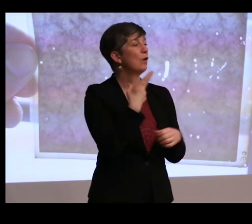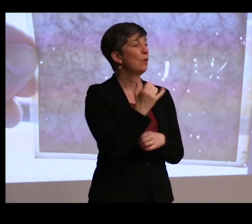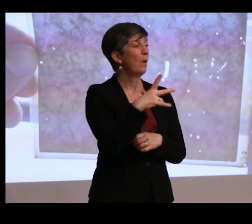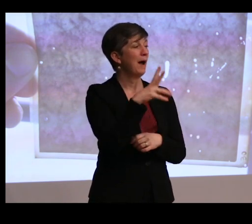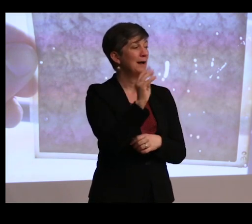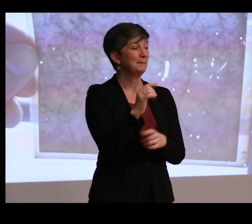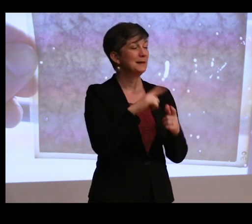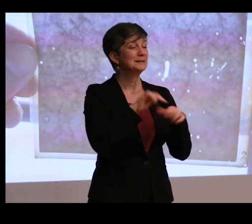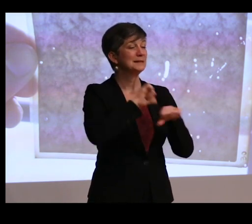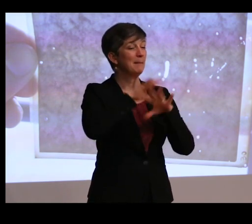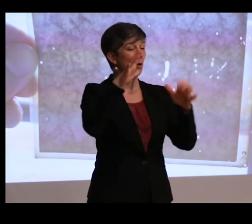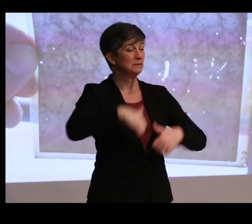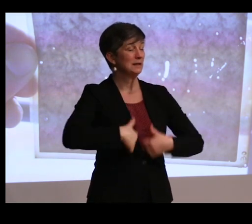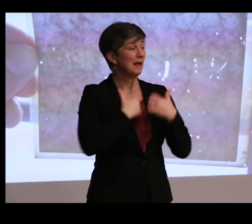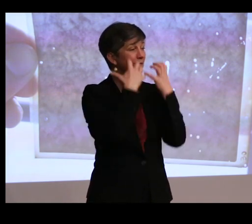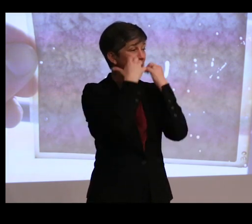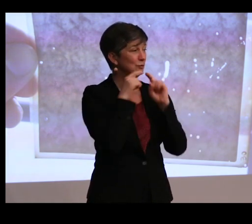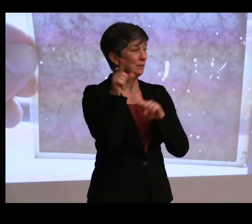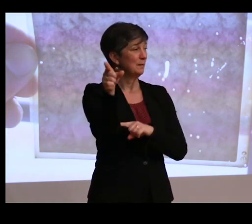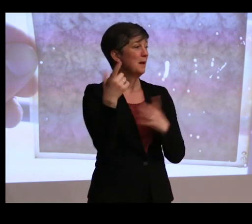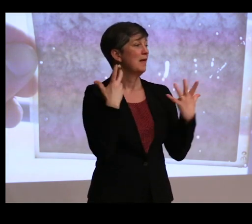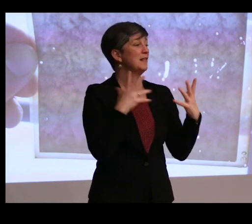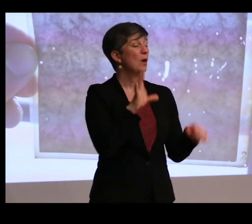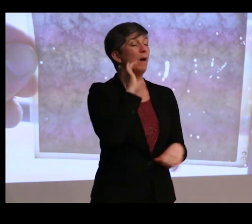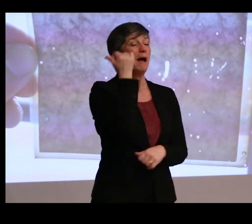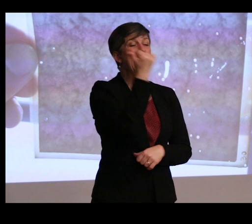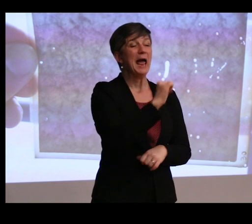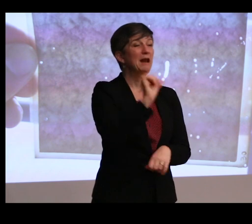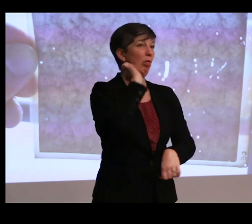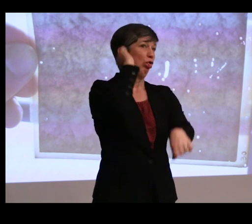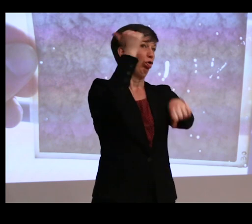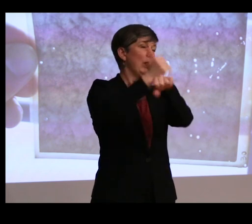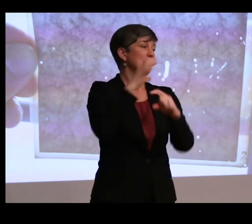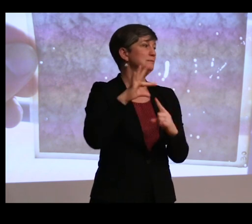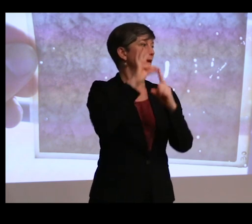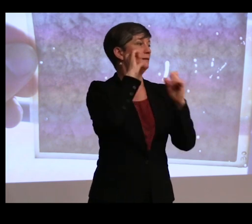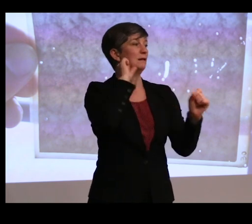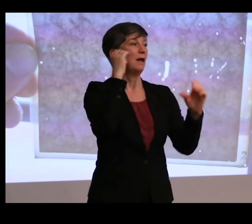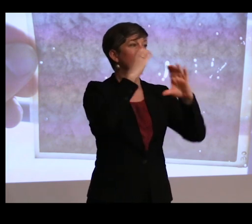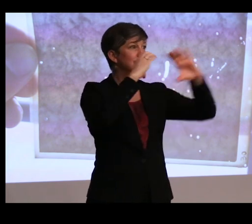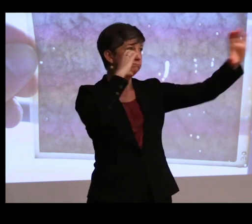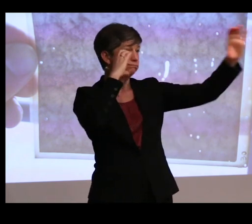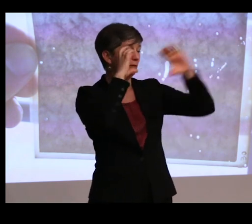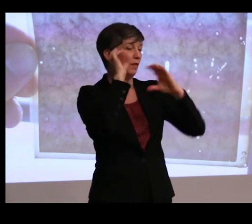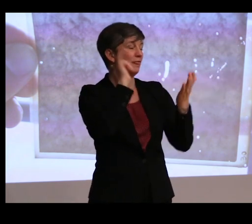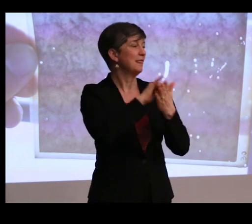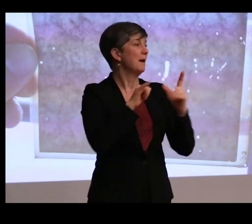alive and sacred to them. They don't want any foreign objects, especially like a telescope on top. However, that's like the best place